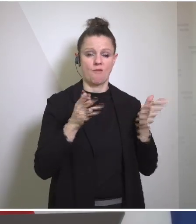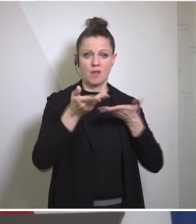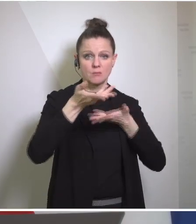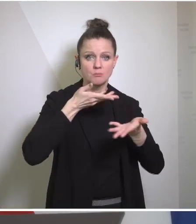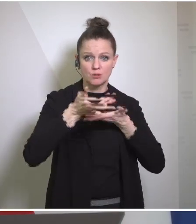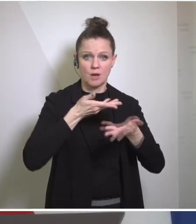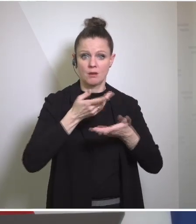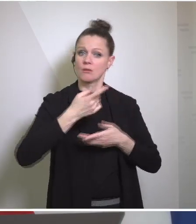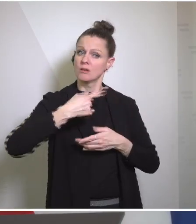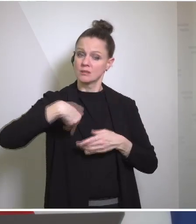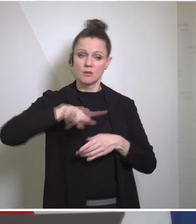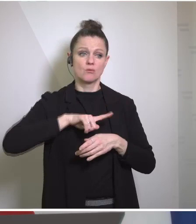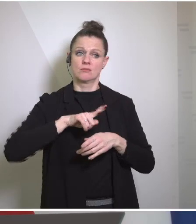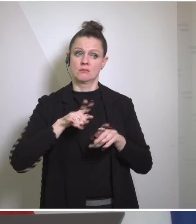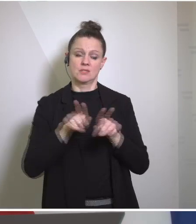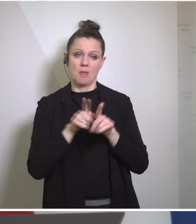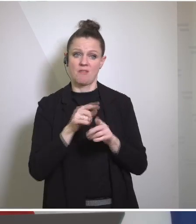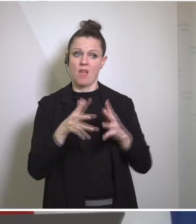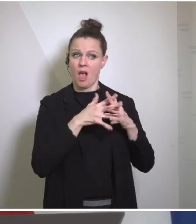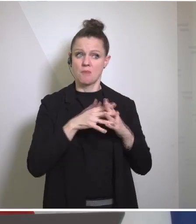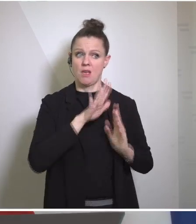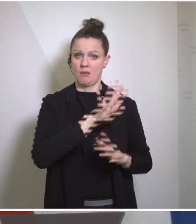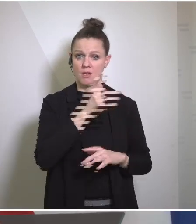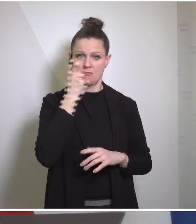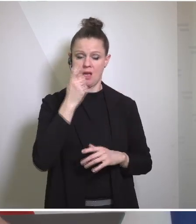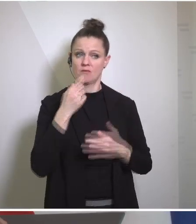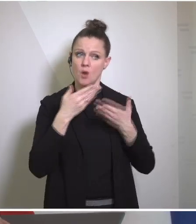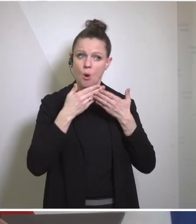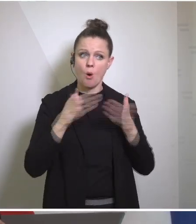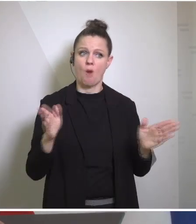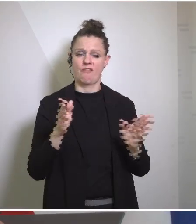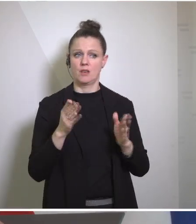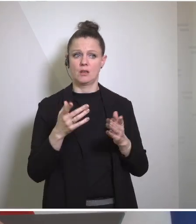very clear and very much alike in years. I've been already in the past calling for sanctions by the